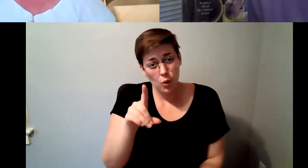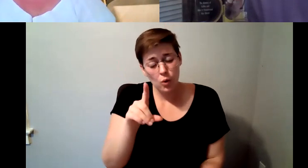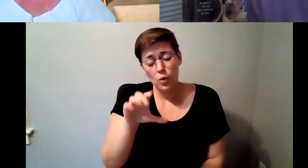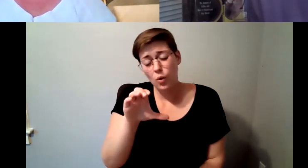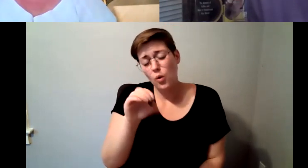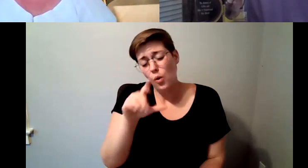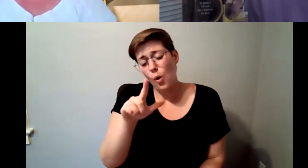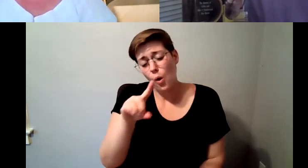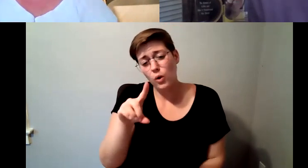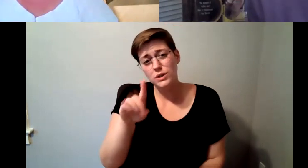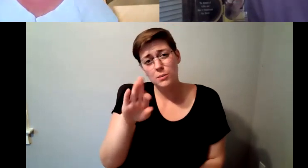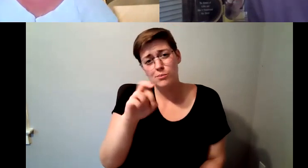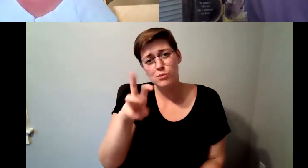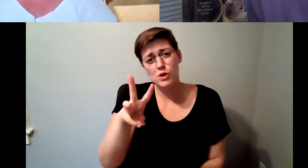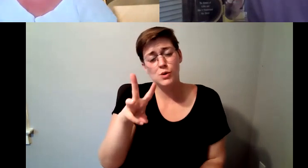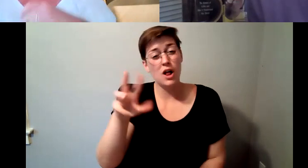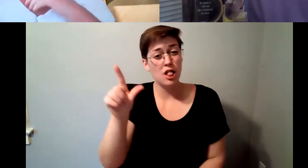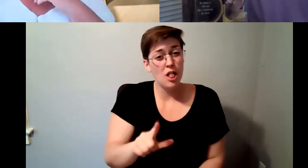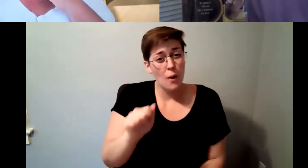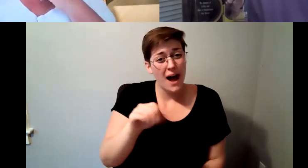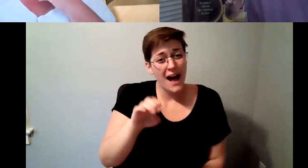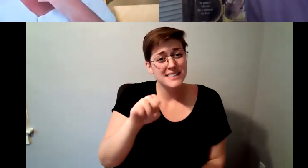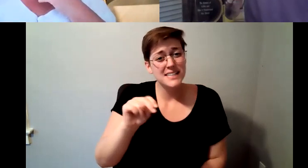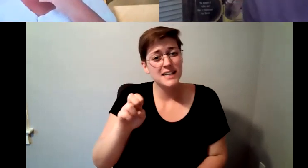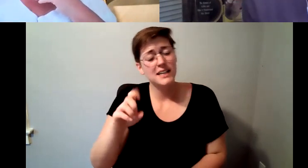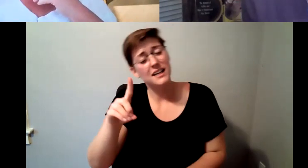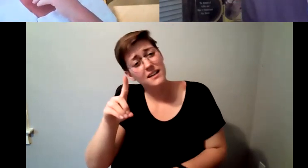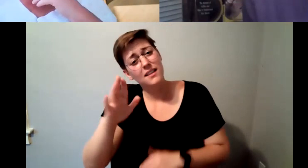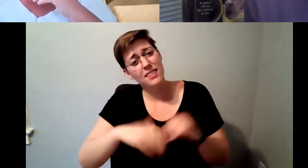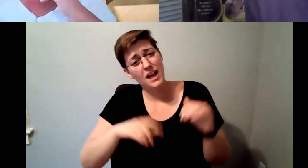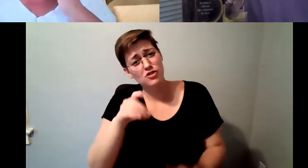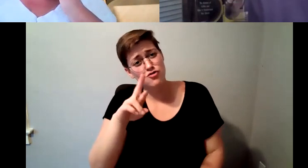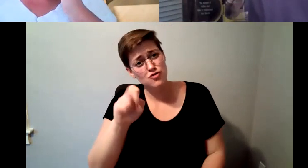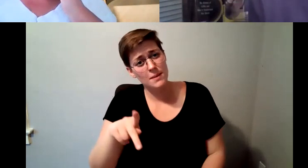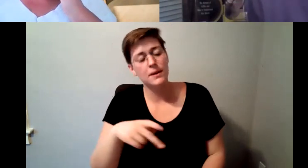D. Major Cohen: I think I think it is perceived by people who are drinking it, it has less